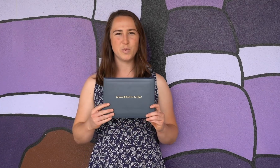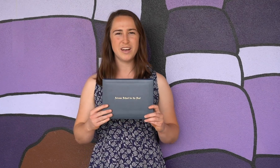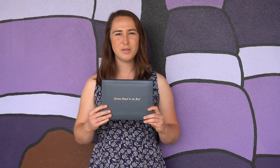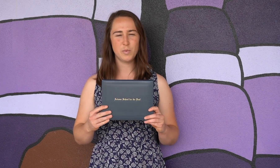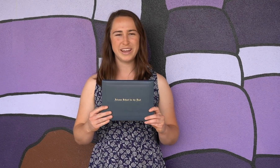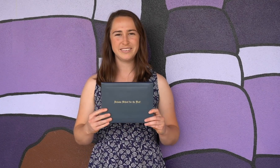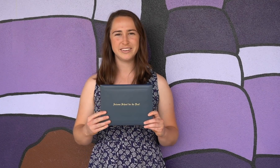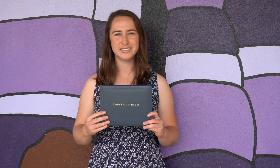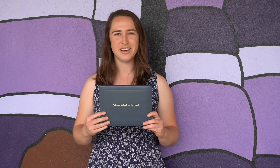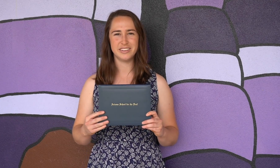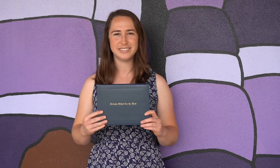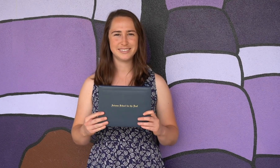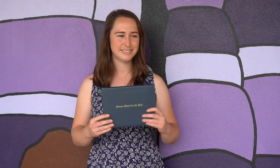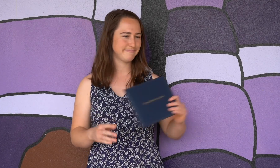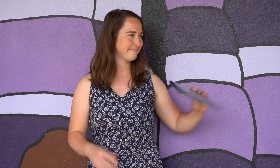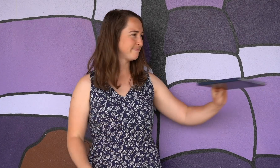MANUEL WAYNE GONZALEZ